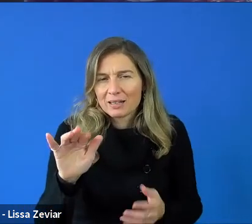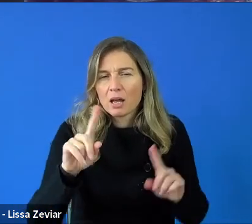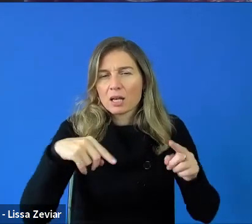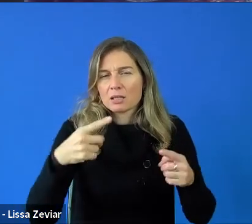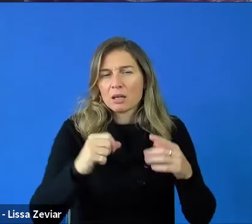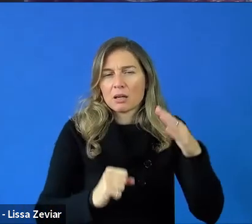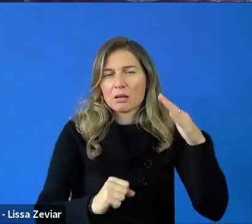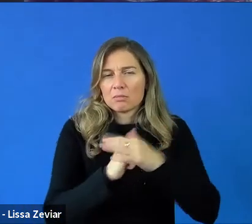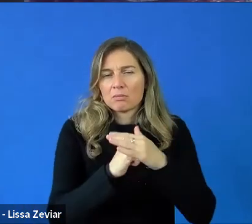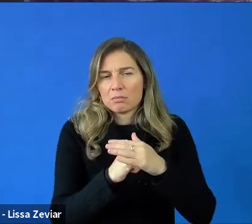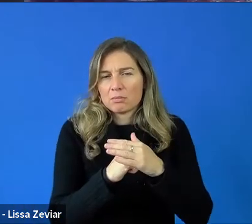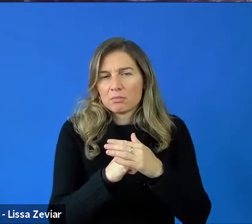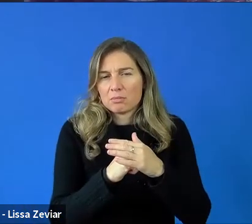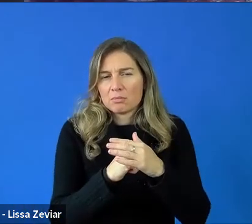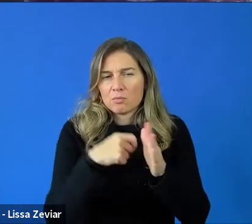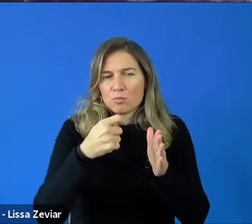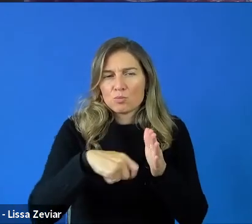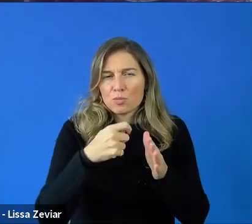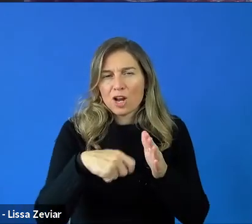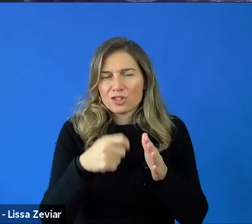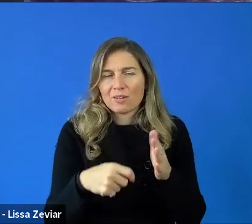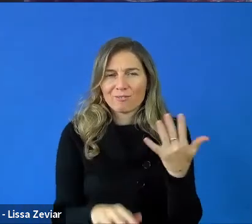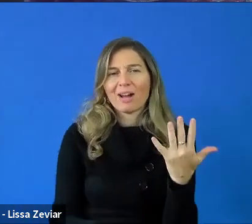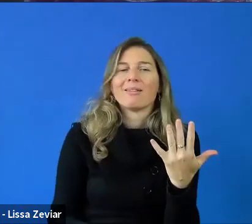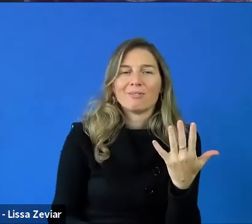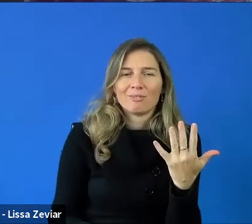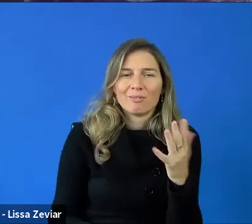You can more or less evaluate how it will be in some cases, right?